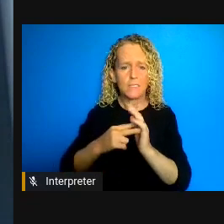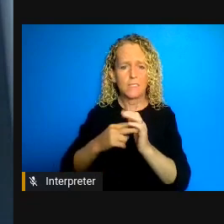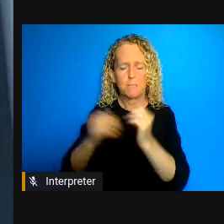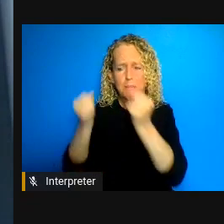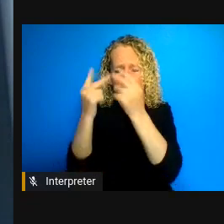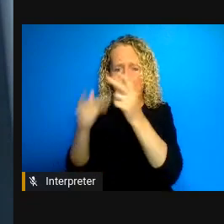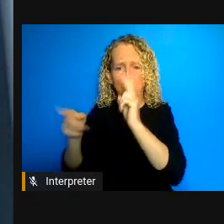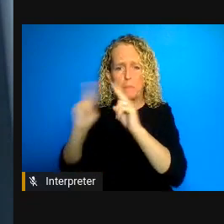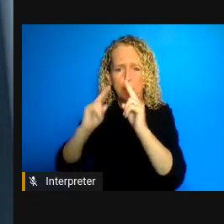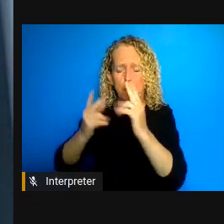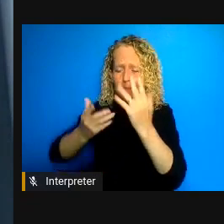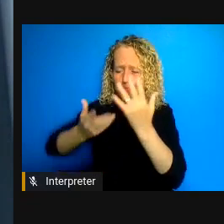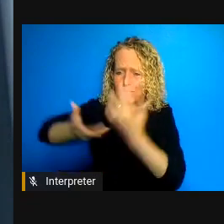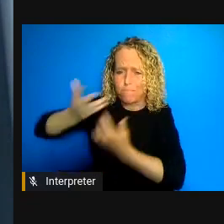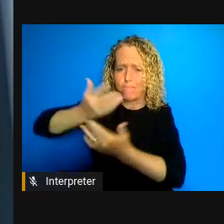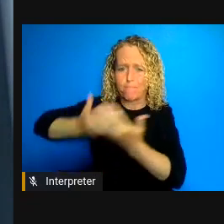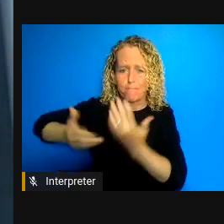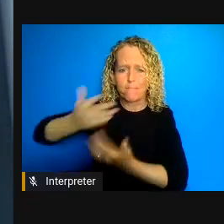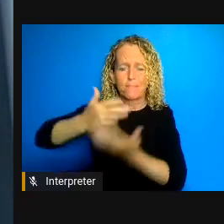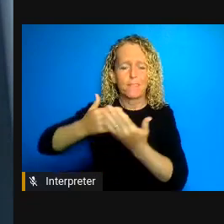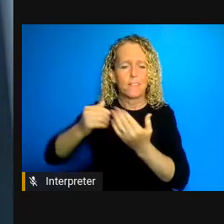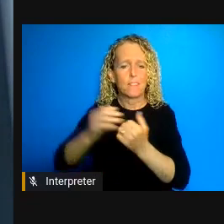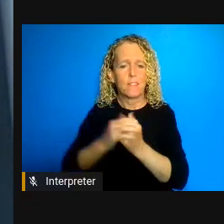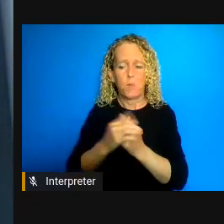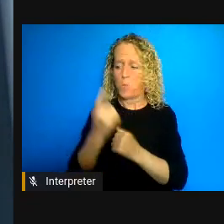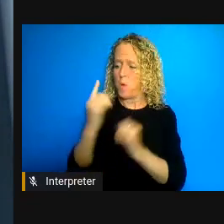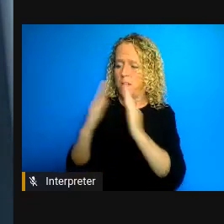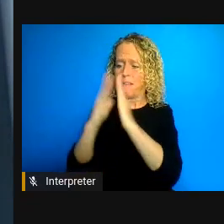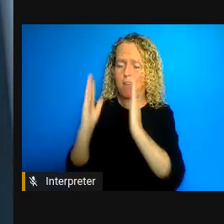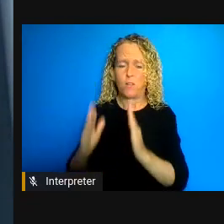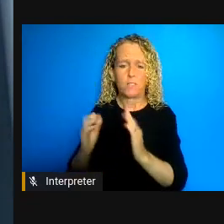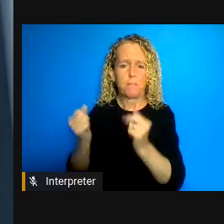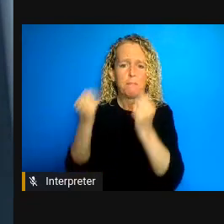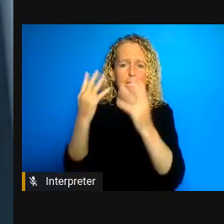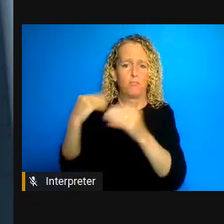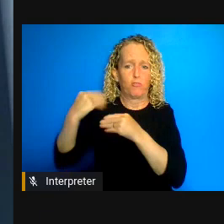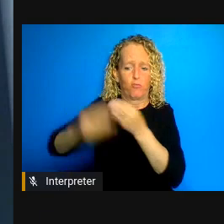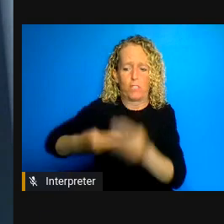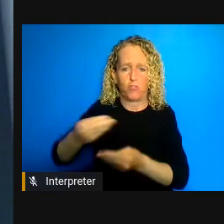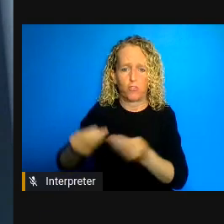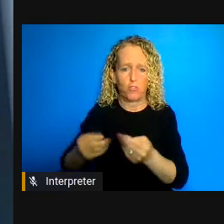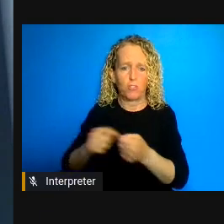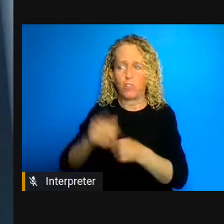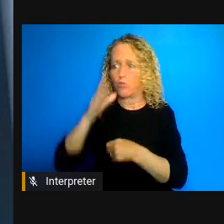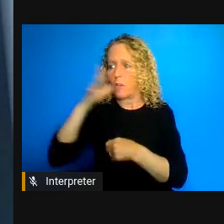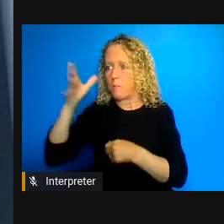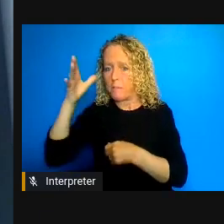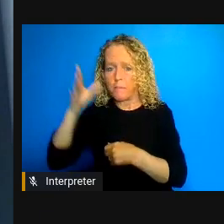living under the same roof in houses that are simply too small for the number